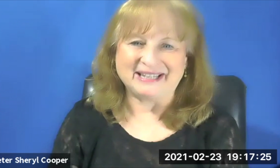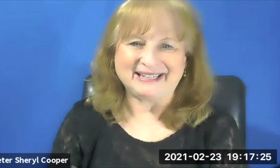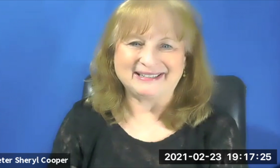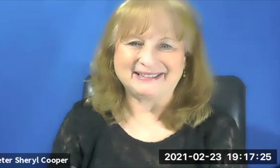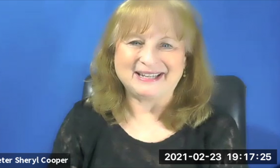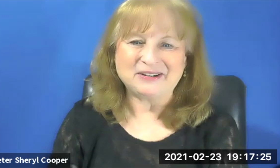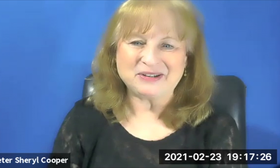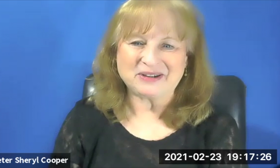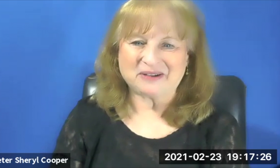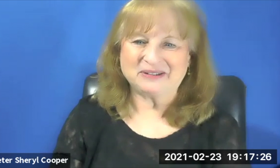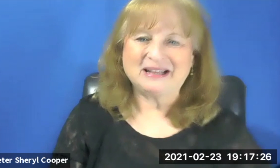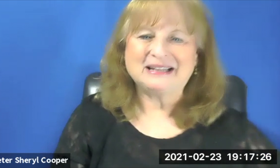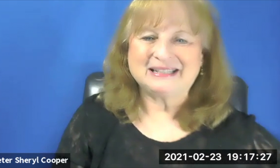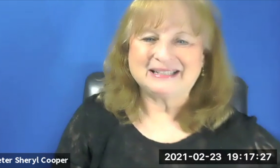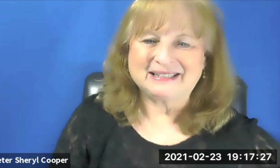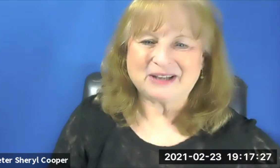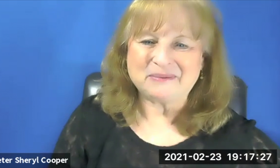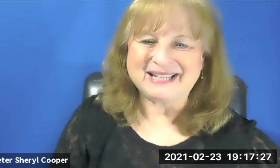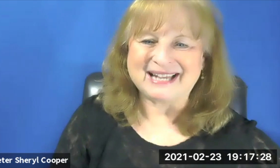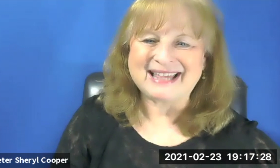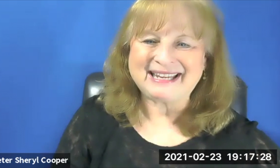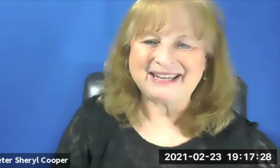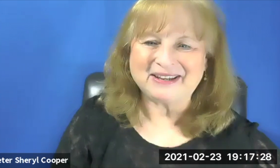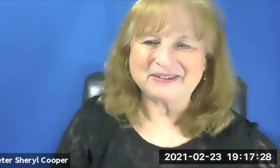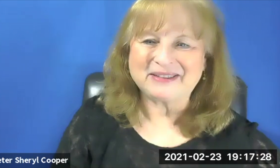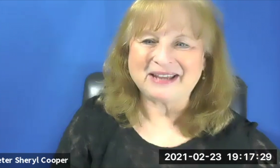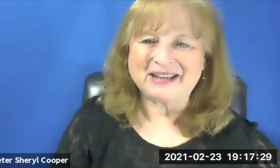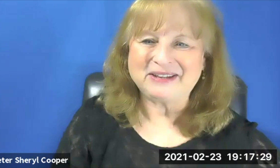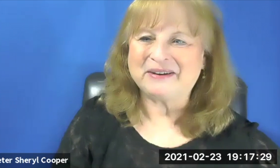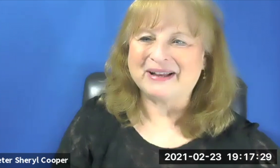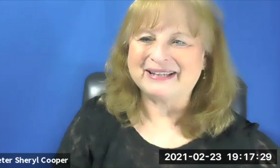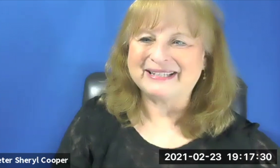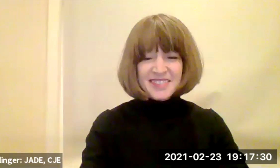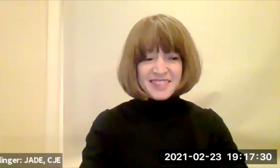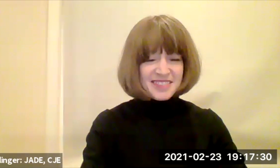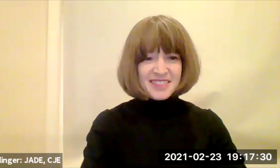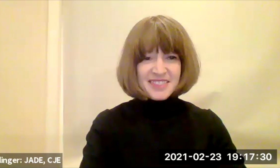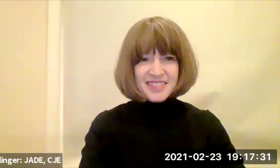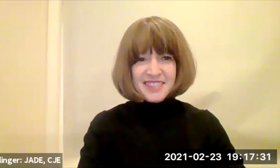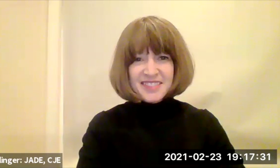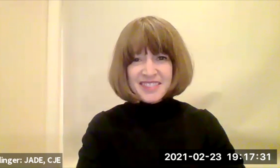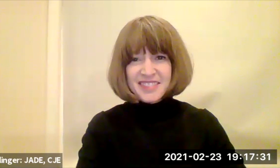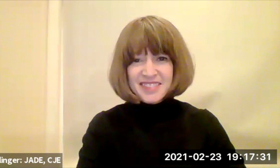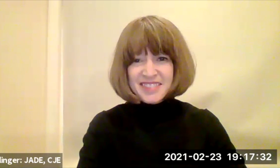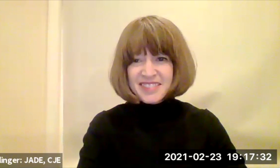Leigh. Here you go. Thank you. Thank you very much. Hello,